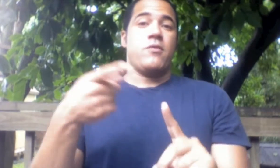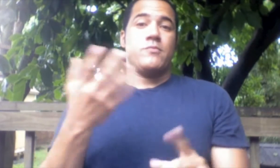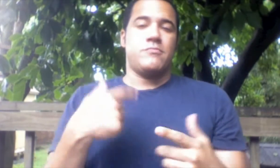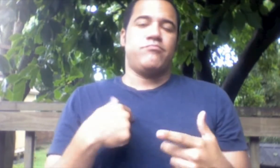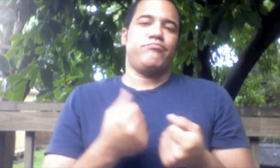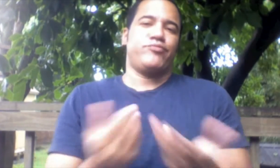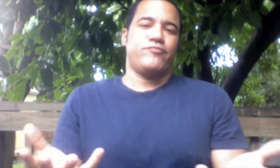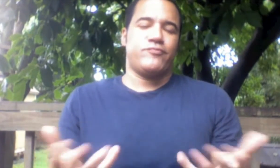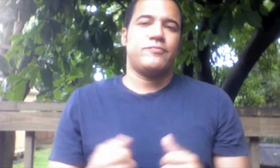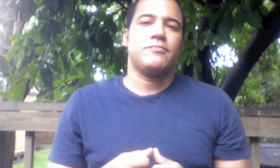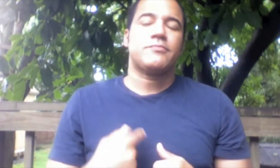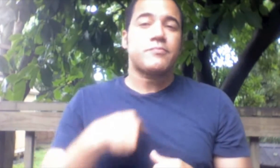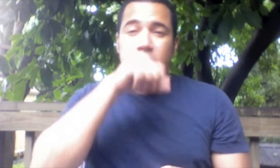to a point I am burned out